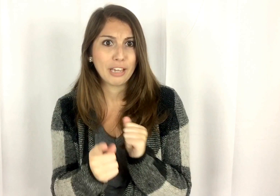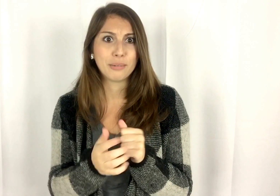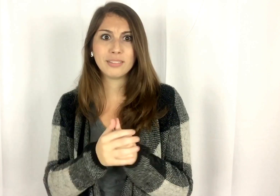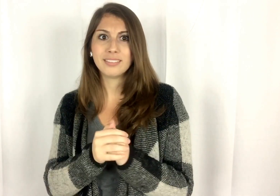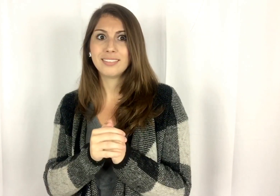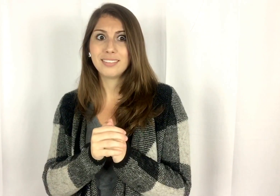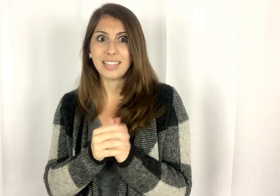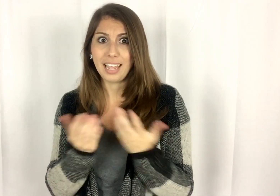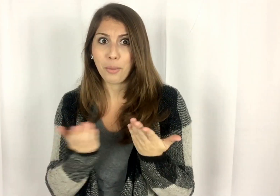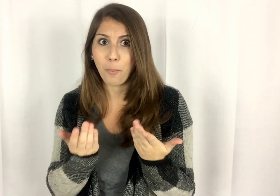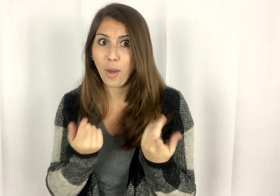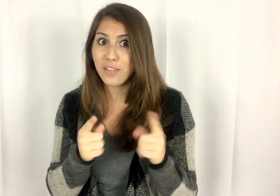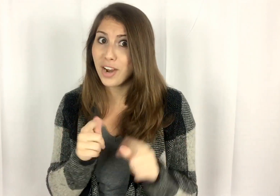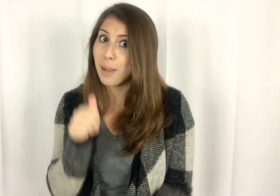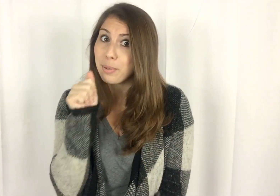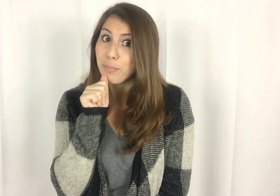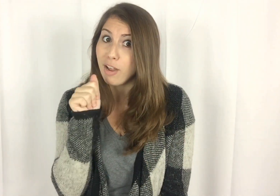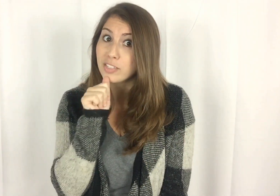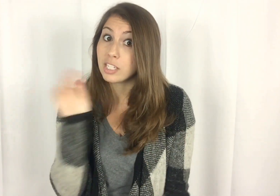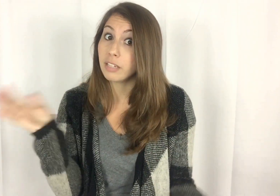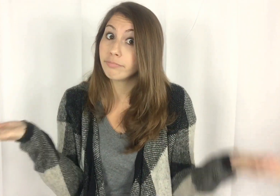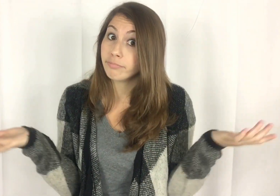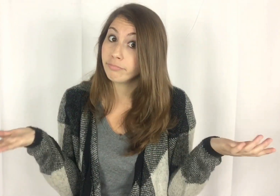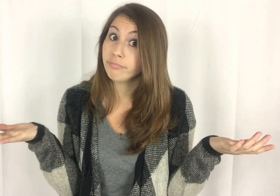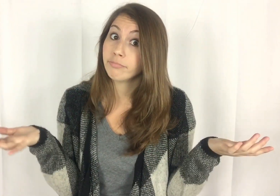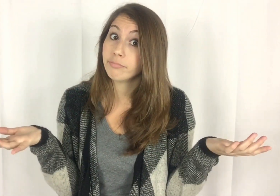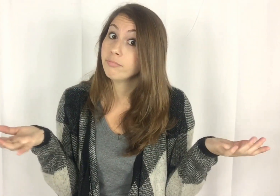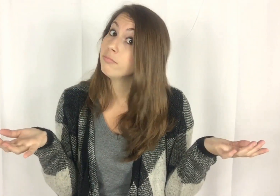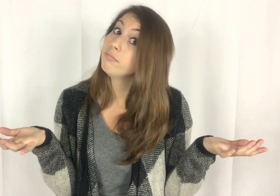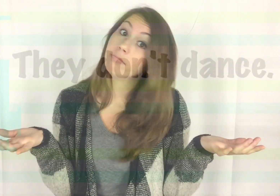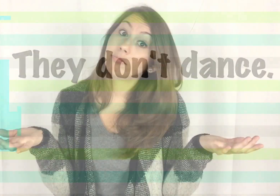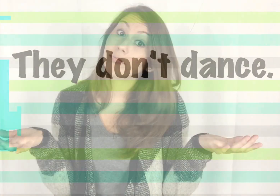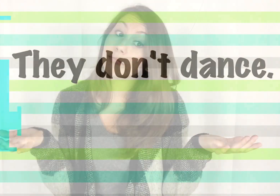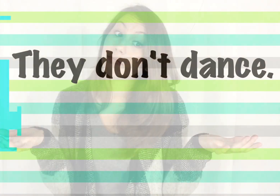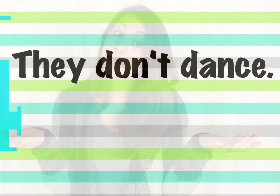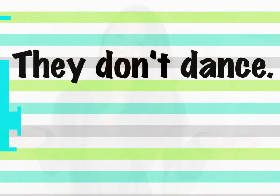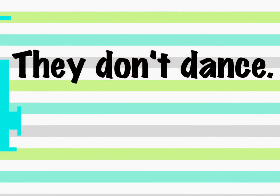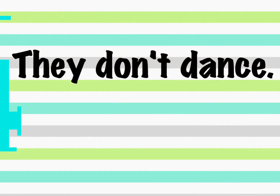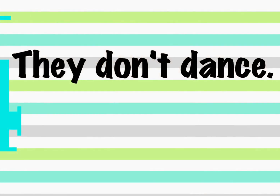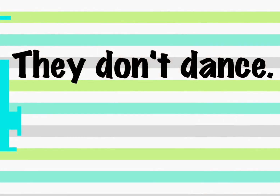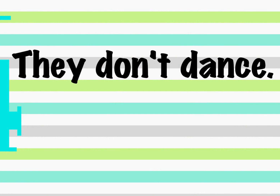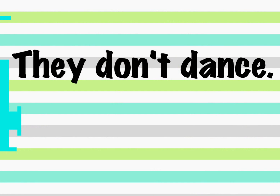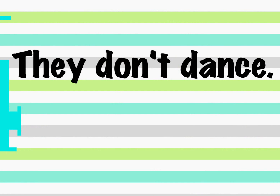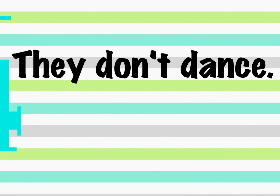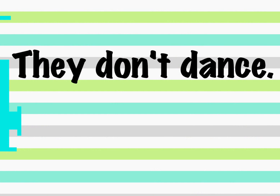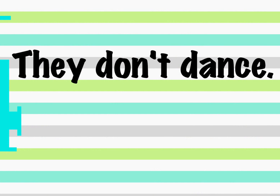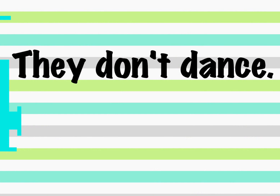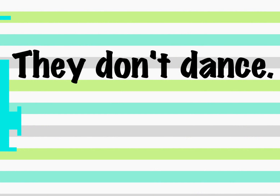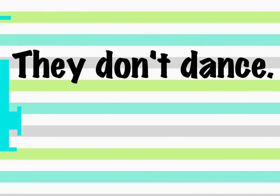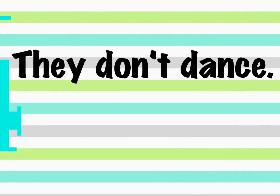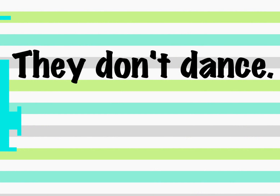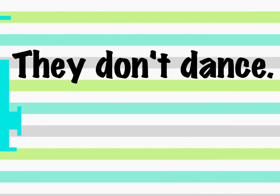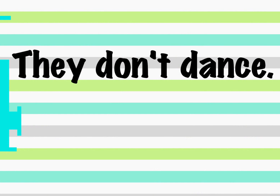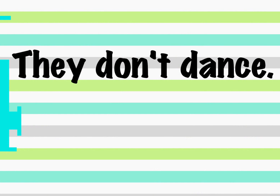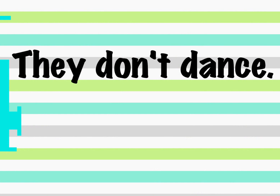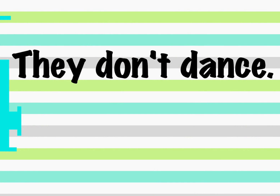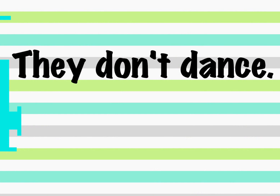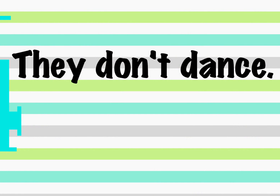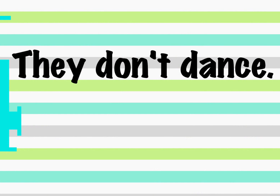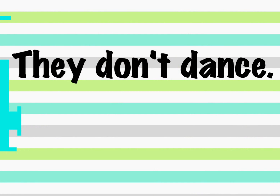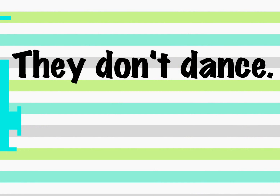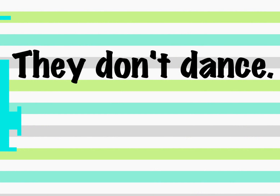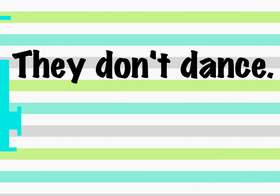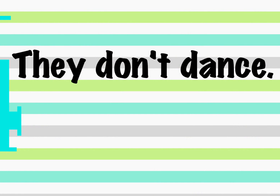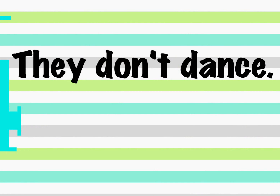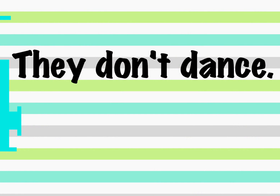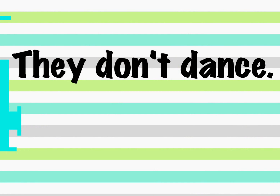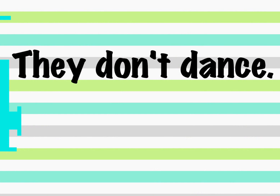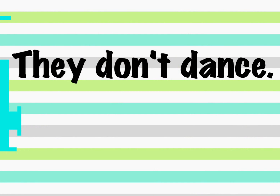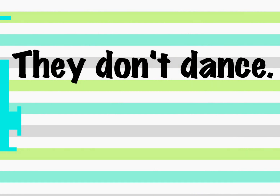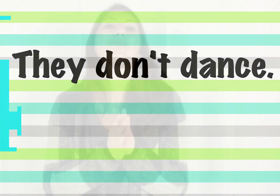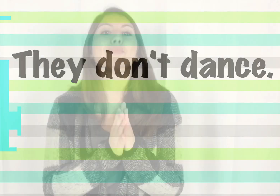you. Whatever happened to privacy?